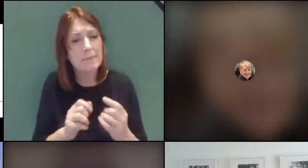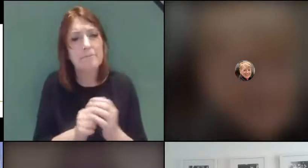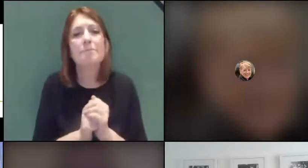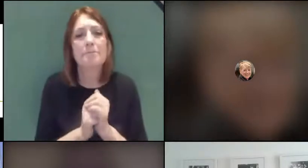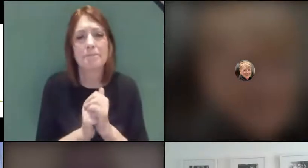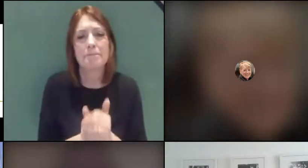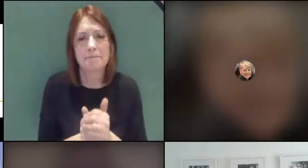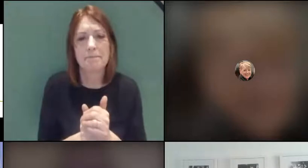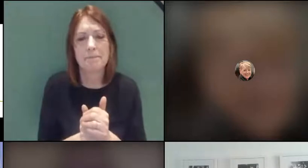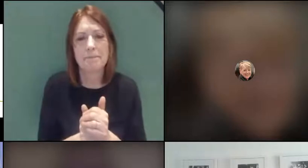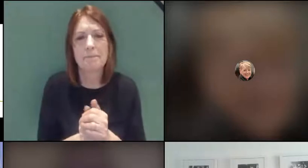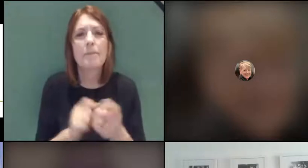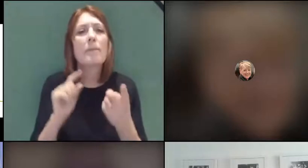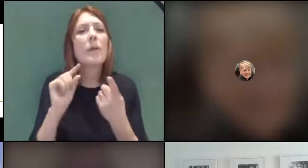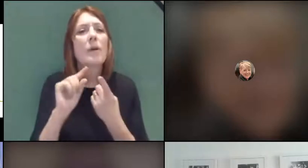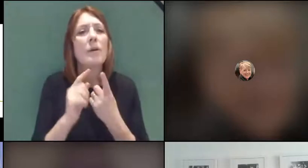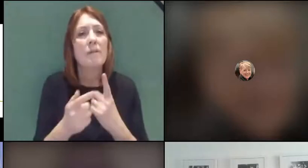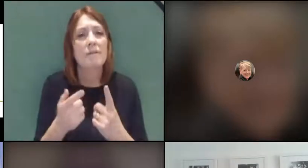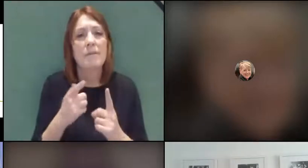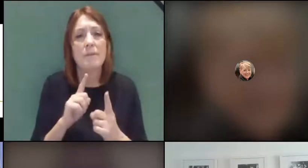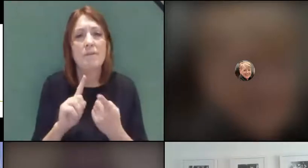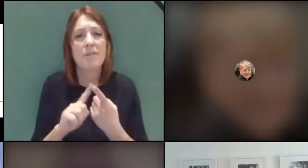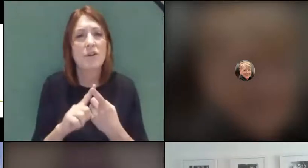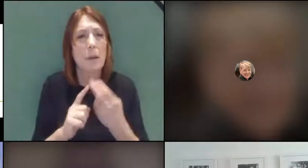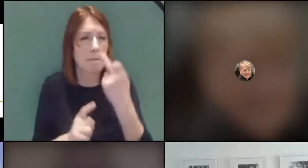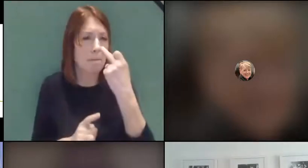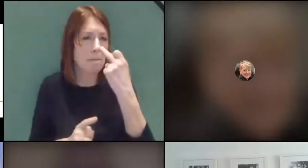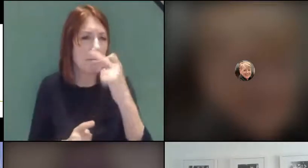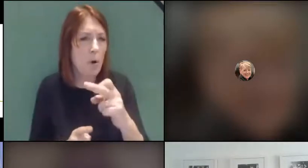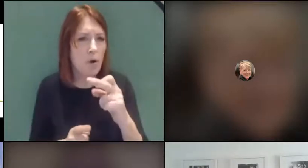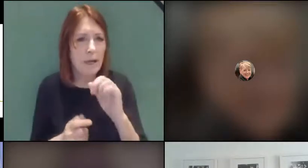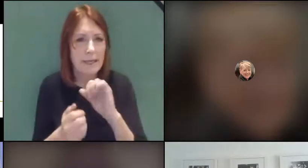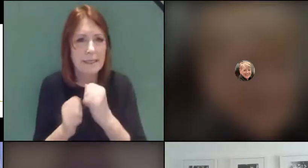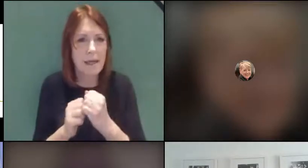So one was about mocks, I think I've answered that it was about